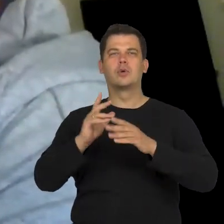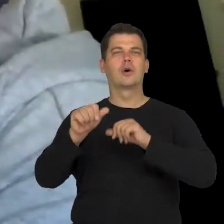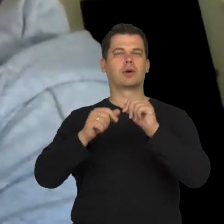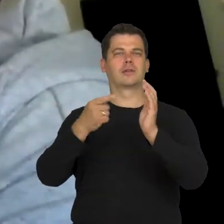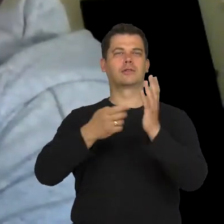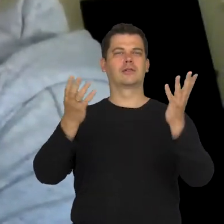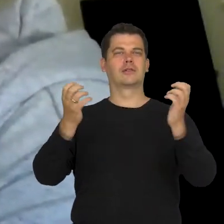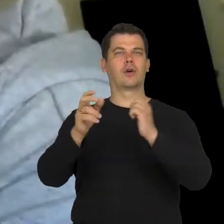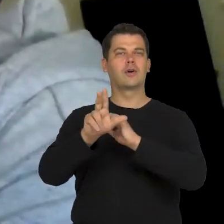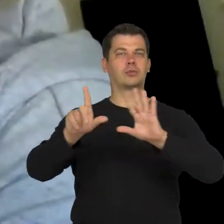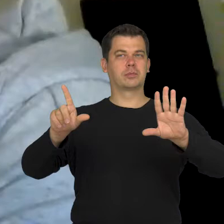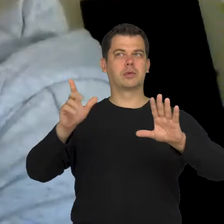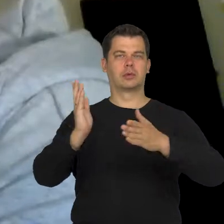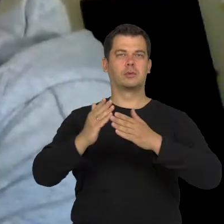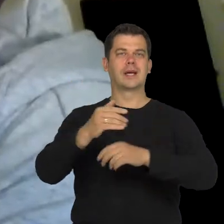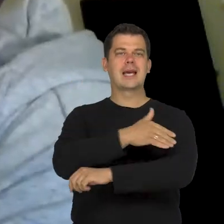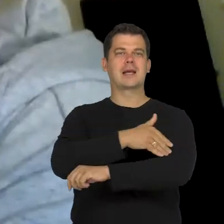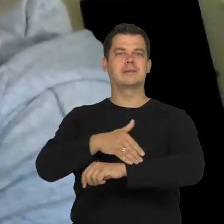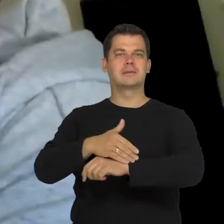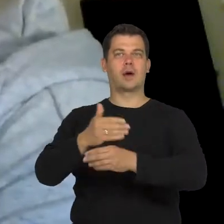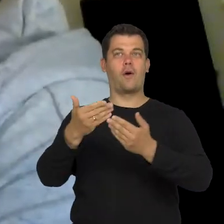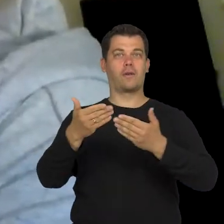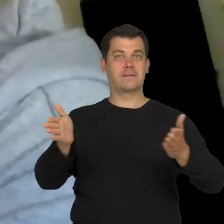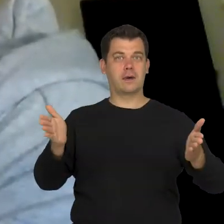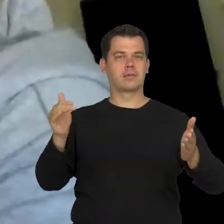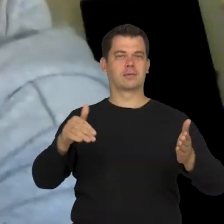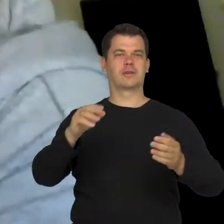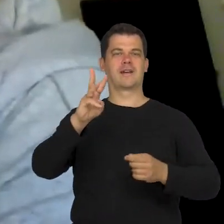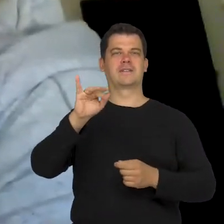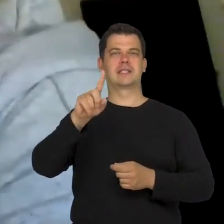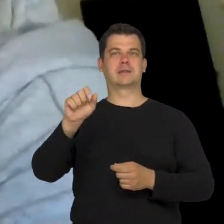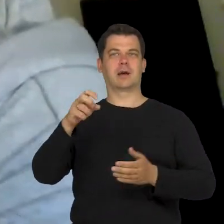because the borders were opening then, we could get visas etc.